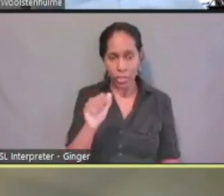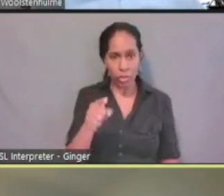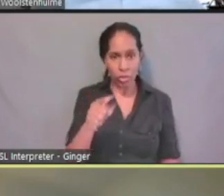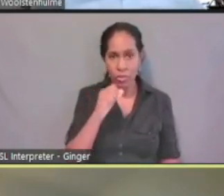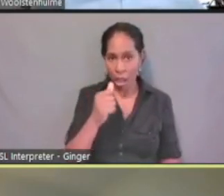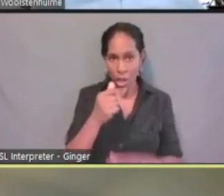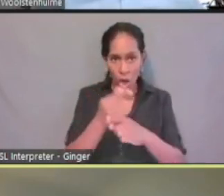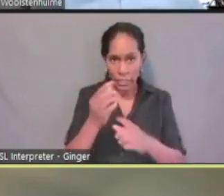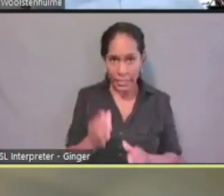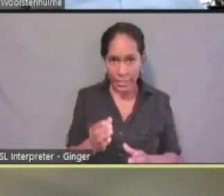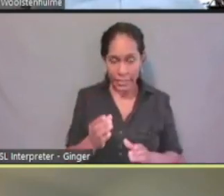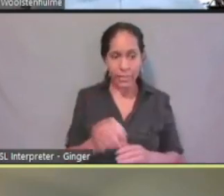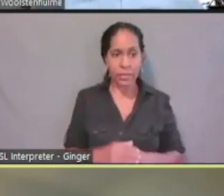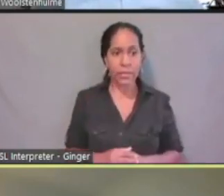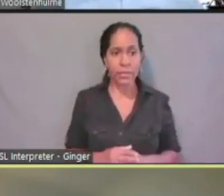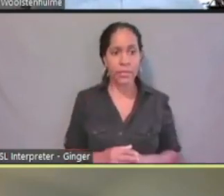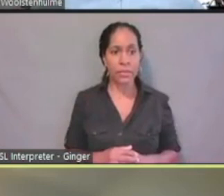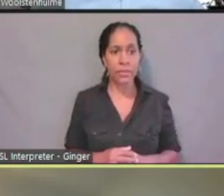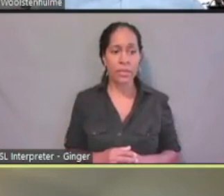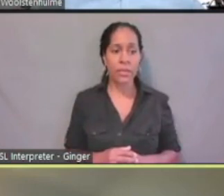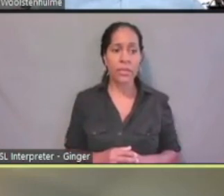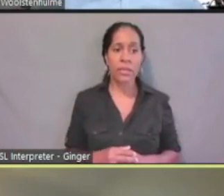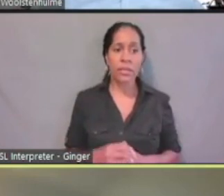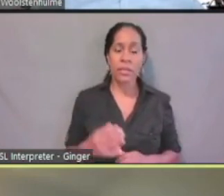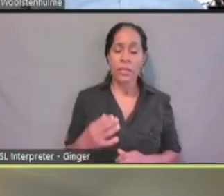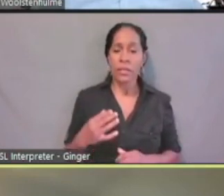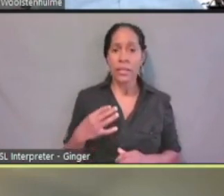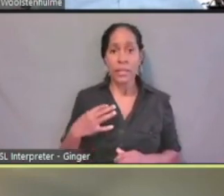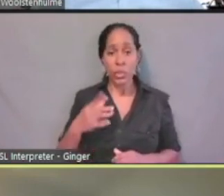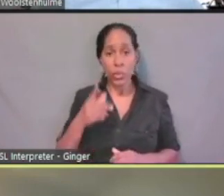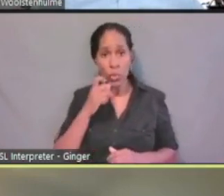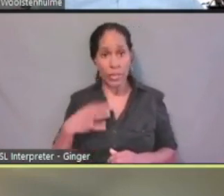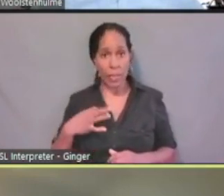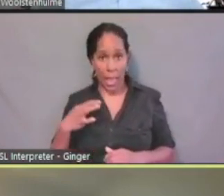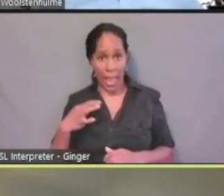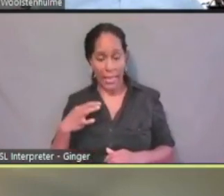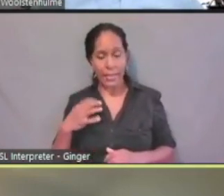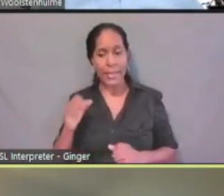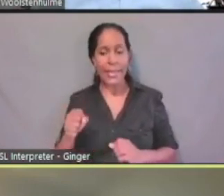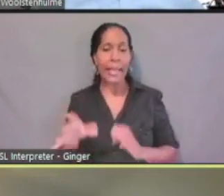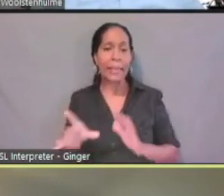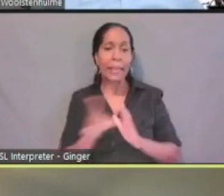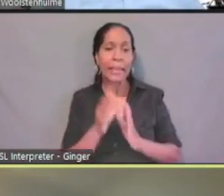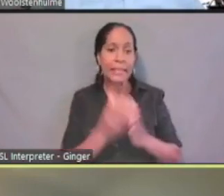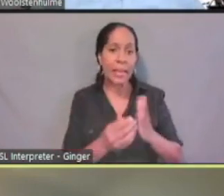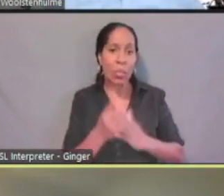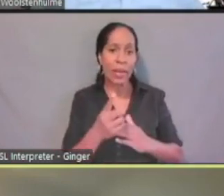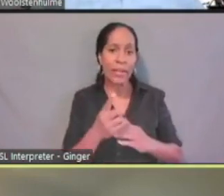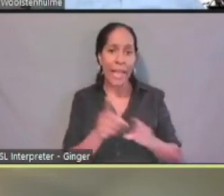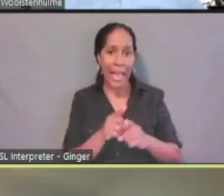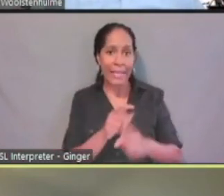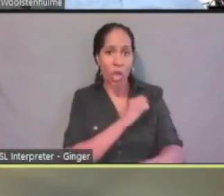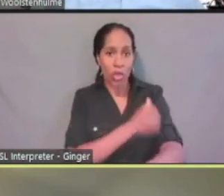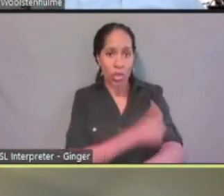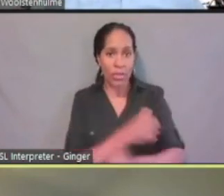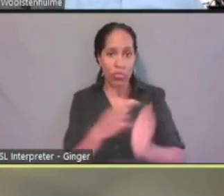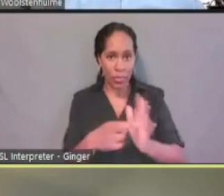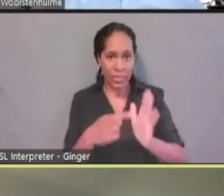the applicant can designate someone to act on their behalf as an authorized representative. And we do have a form that's available